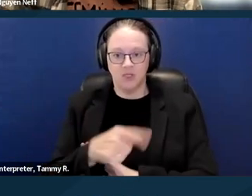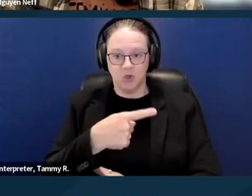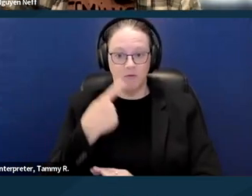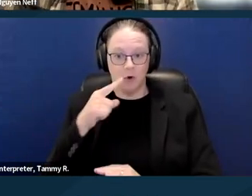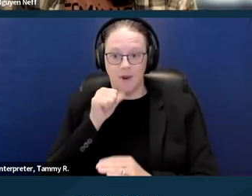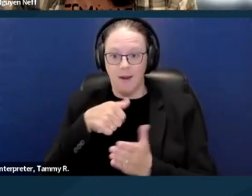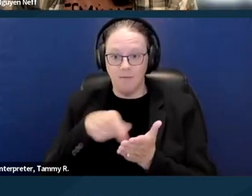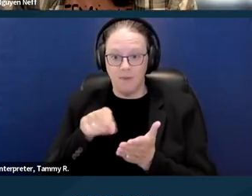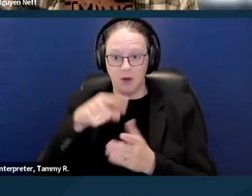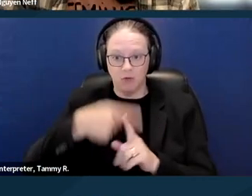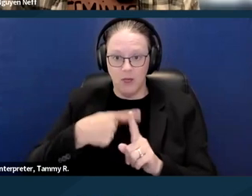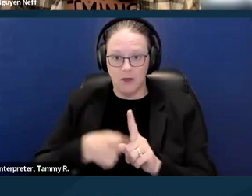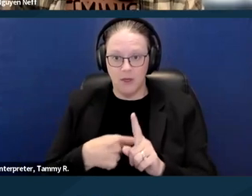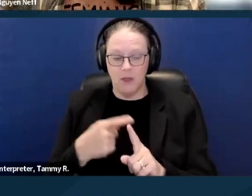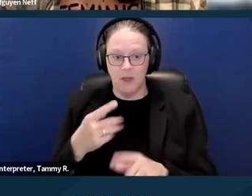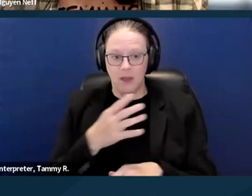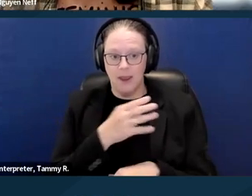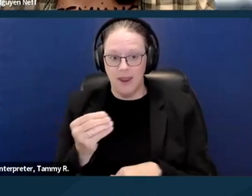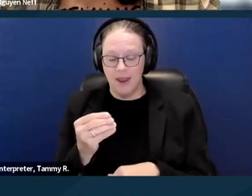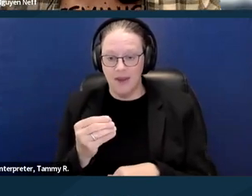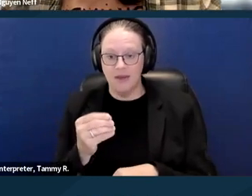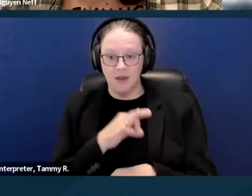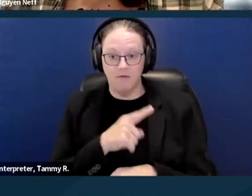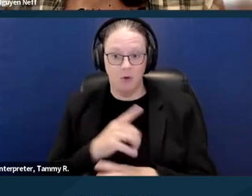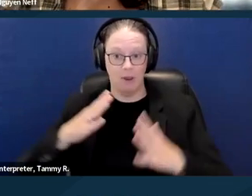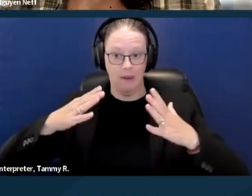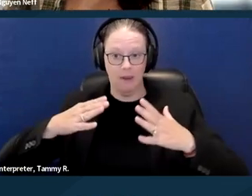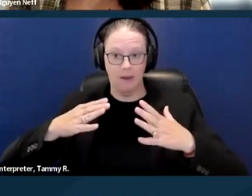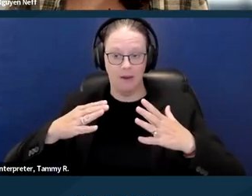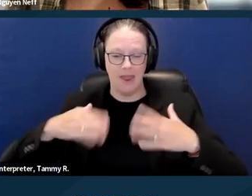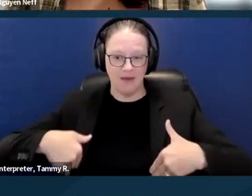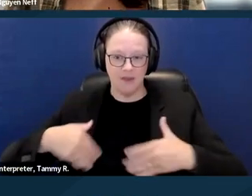and indeed you haven't paid rent, that is sort of two separate issues